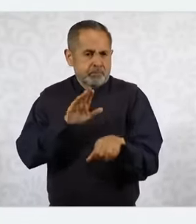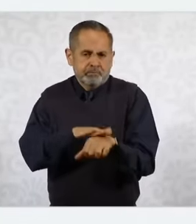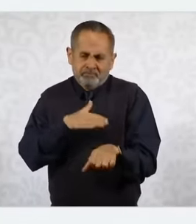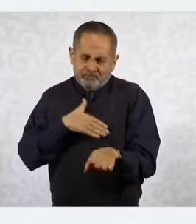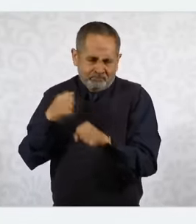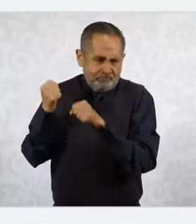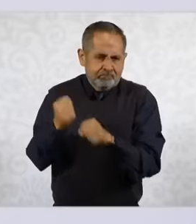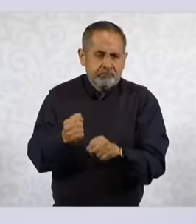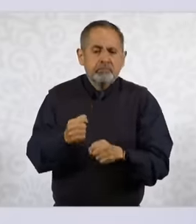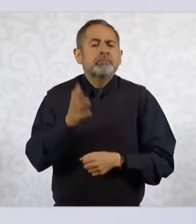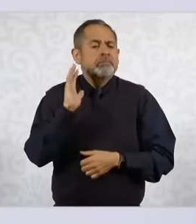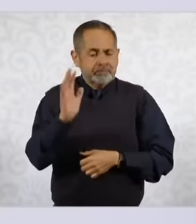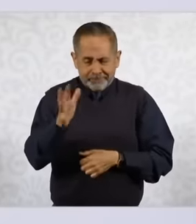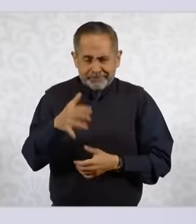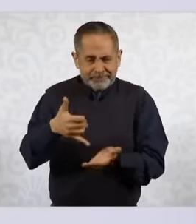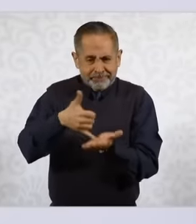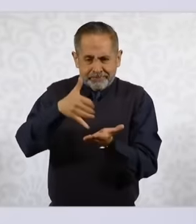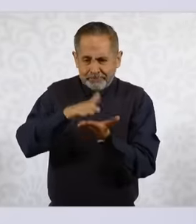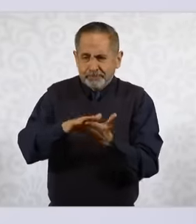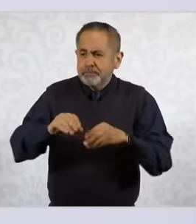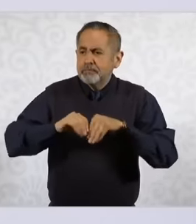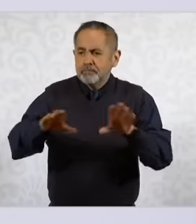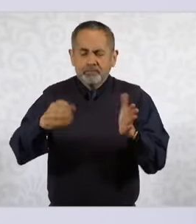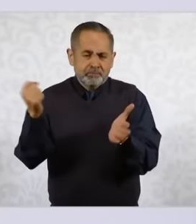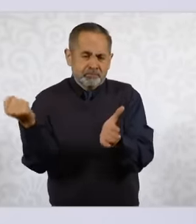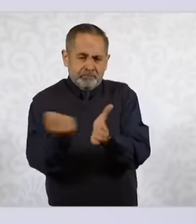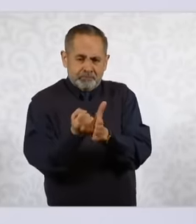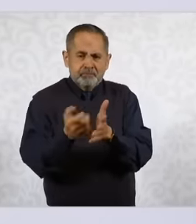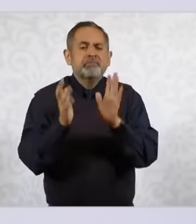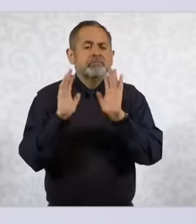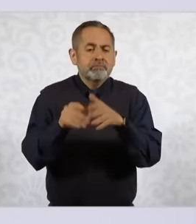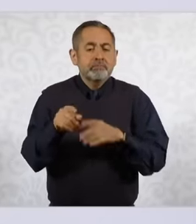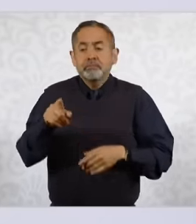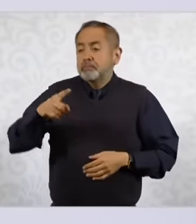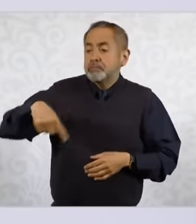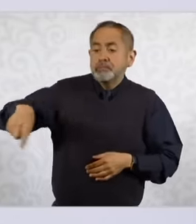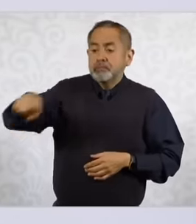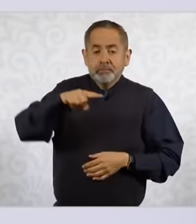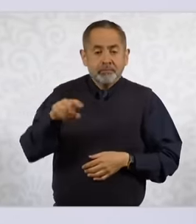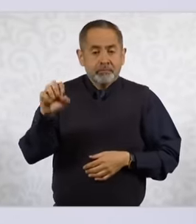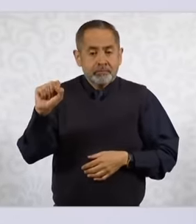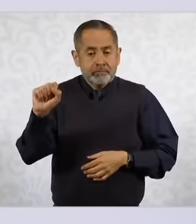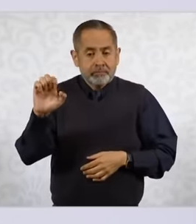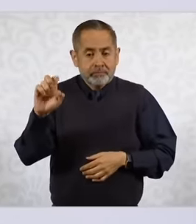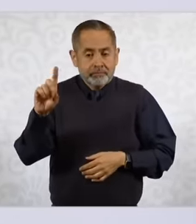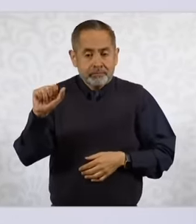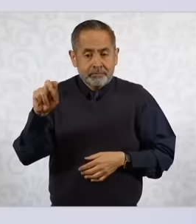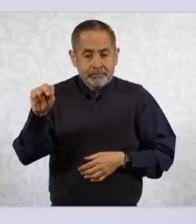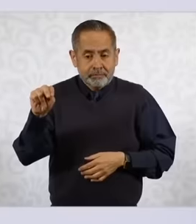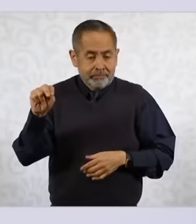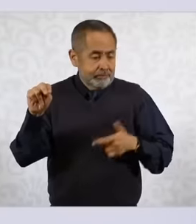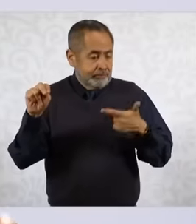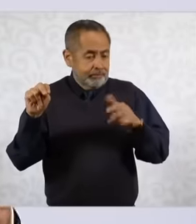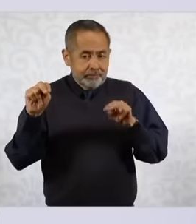the reform has already been published that the guard is part of the secretariat of national defense But